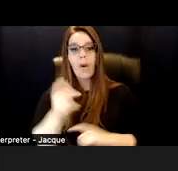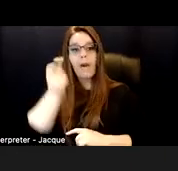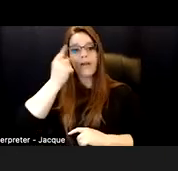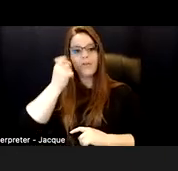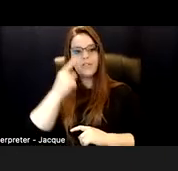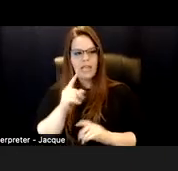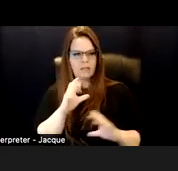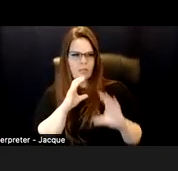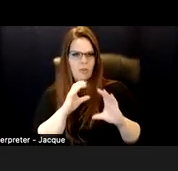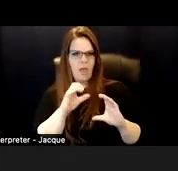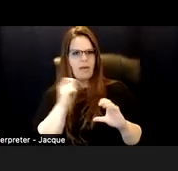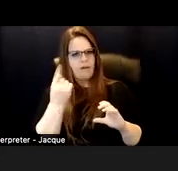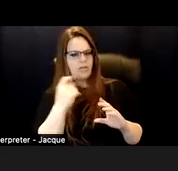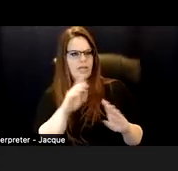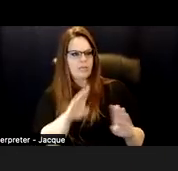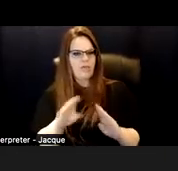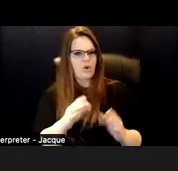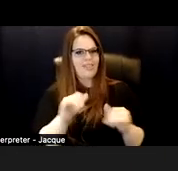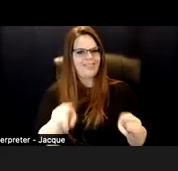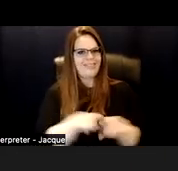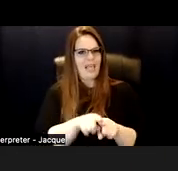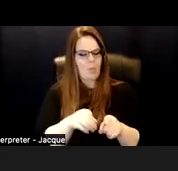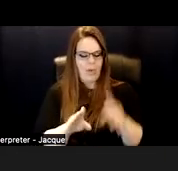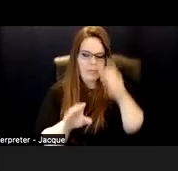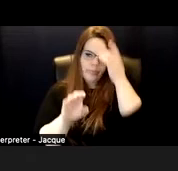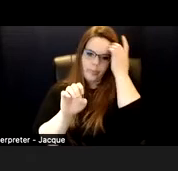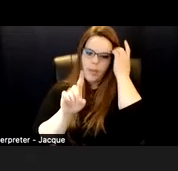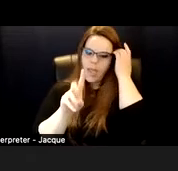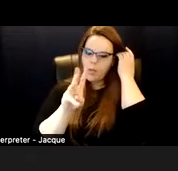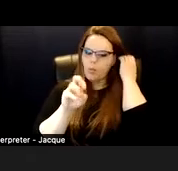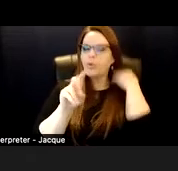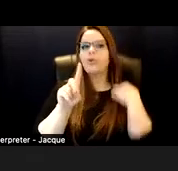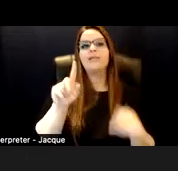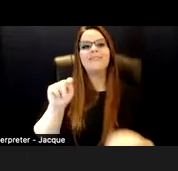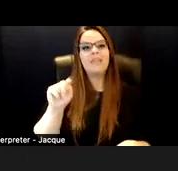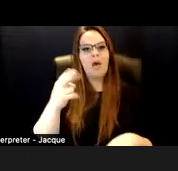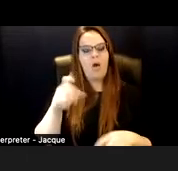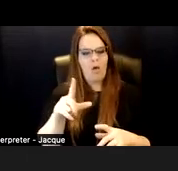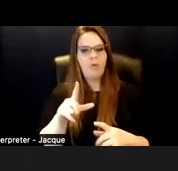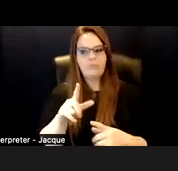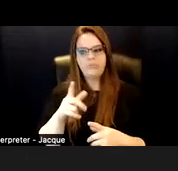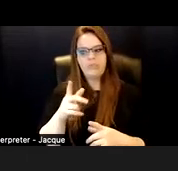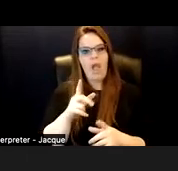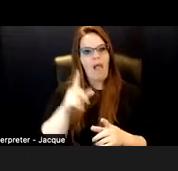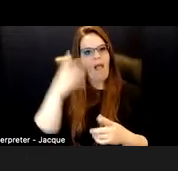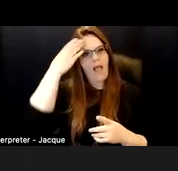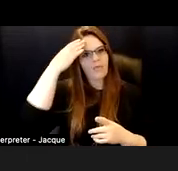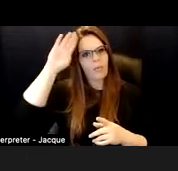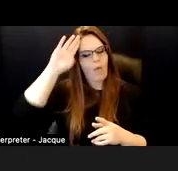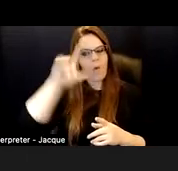So Edward T. Hall was a cultural anthropologist who specialized in nonverbal communication. And he said when we think about a culture,